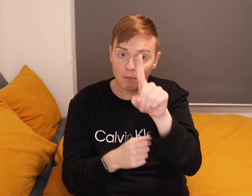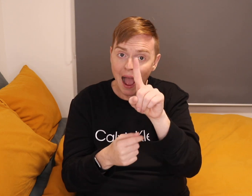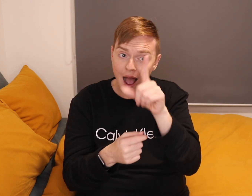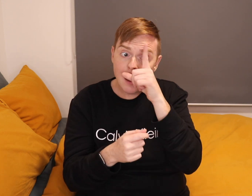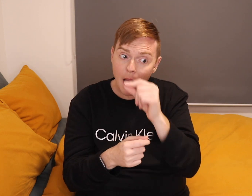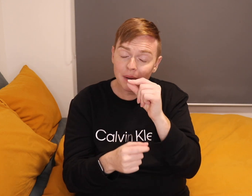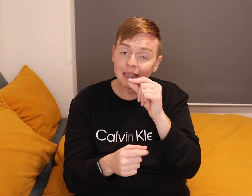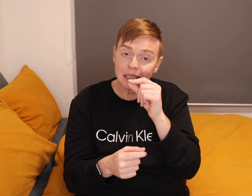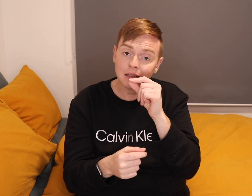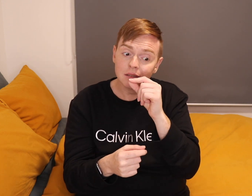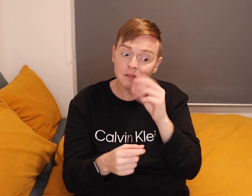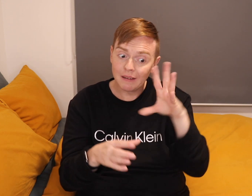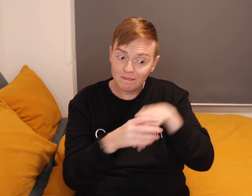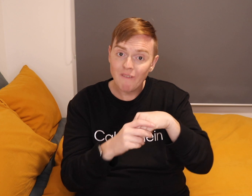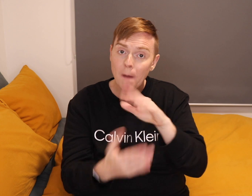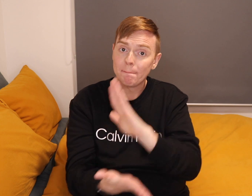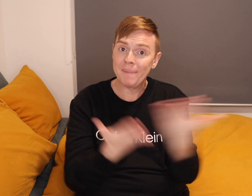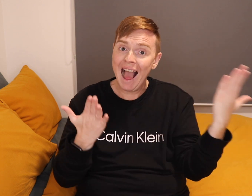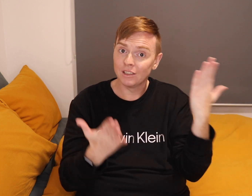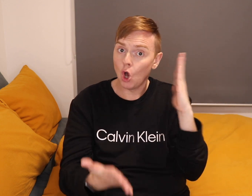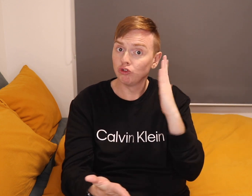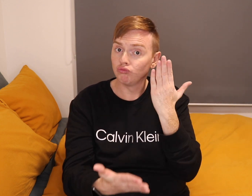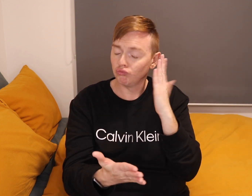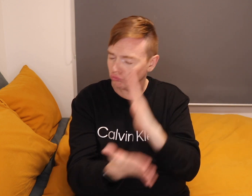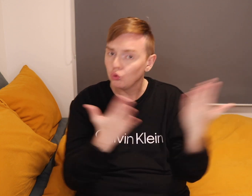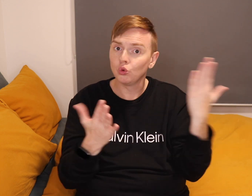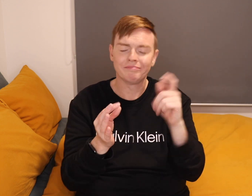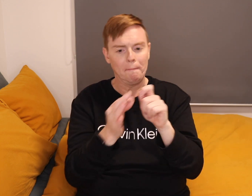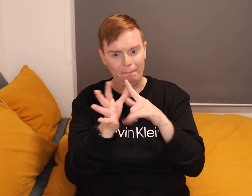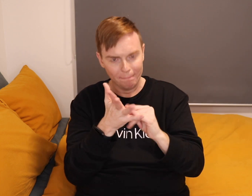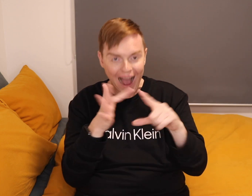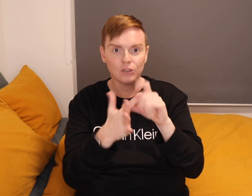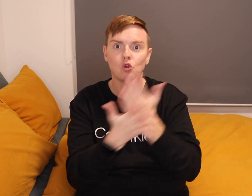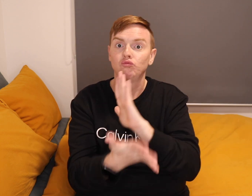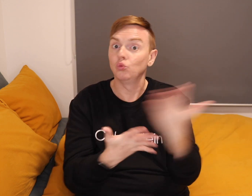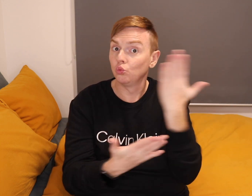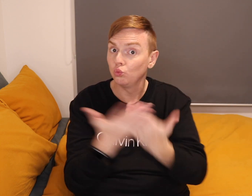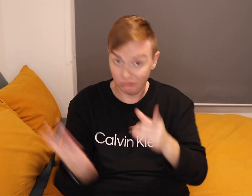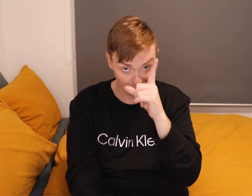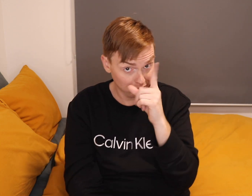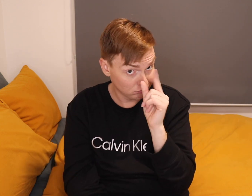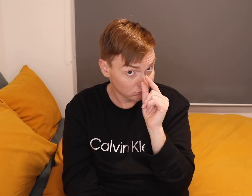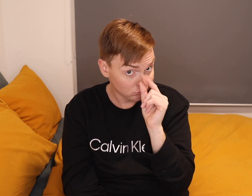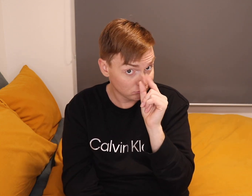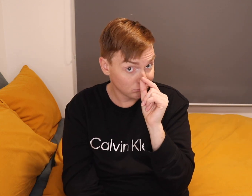It can be also included on a based on true story.